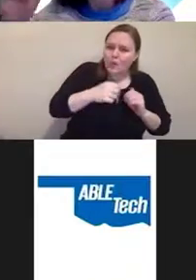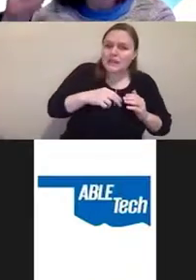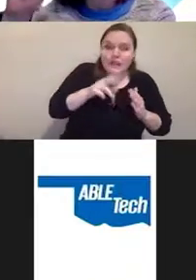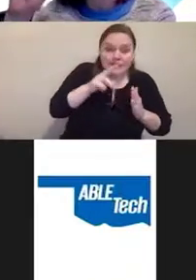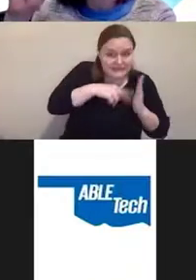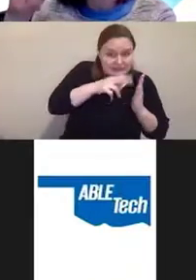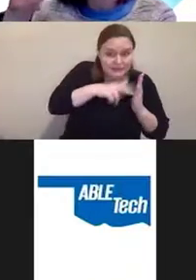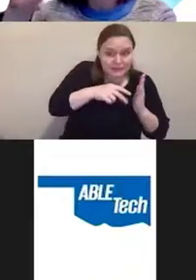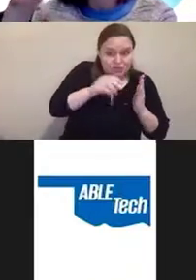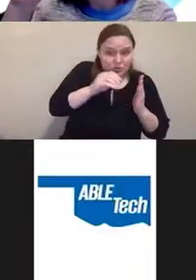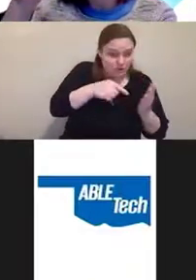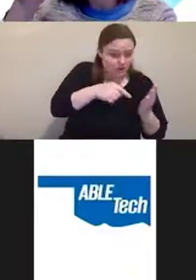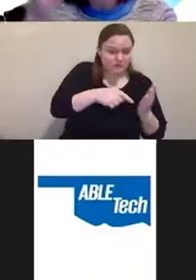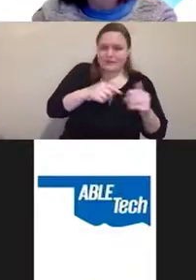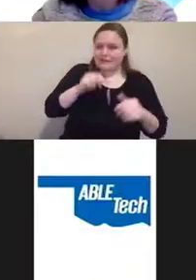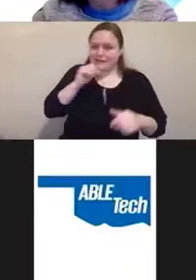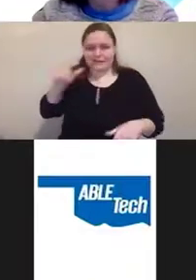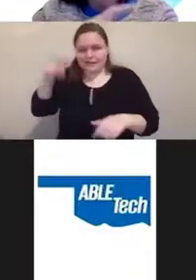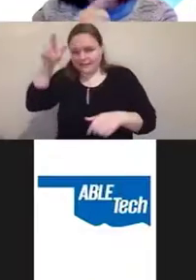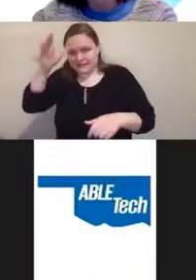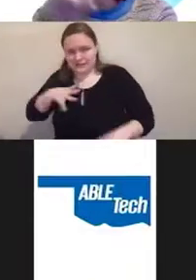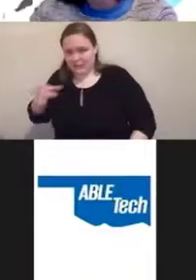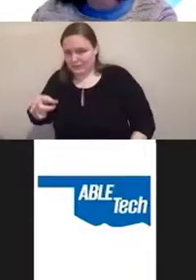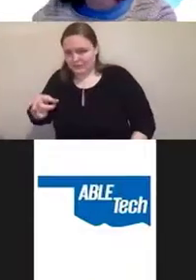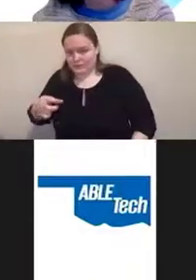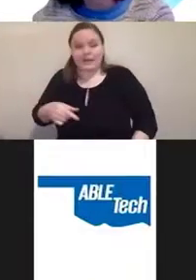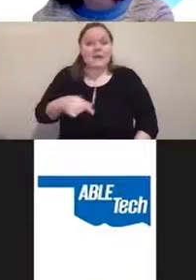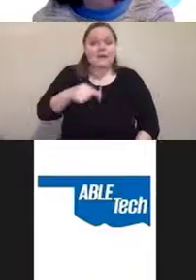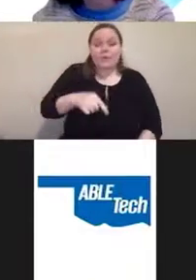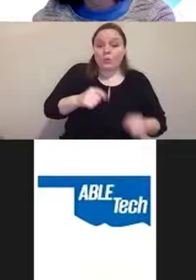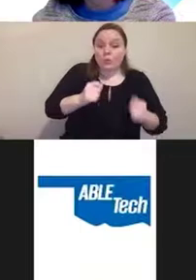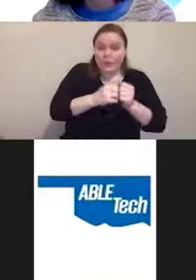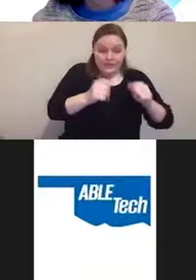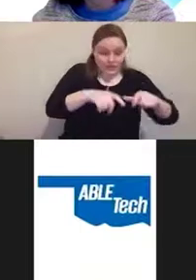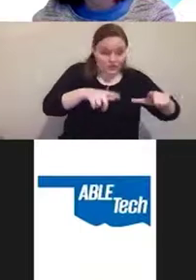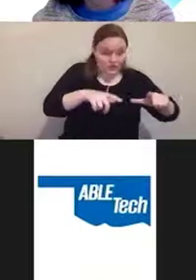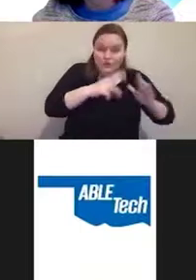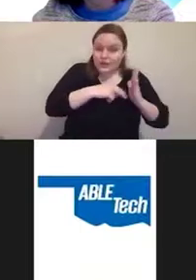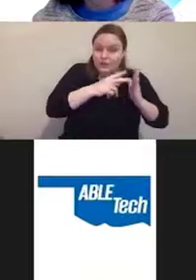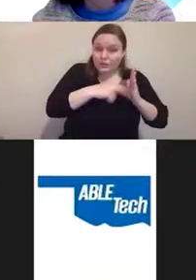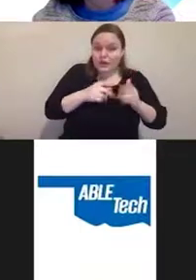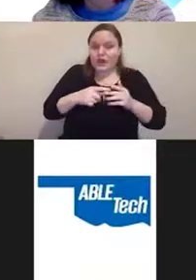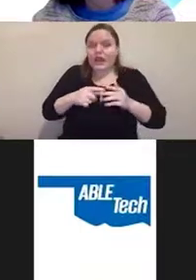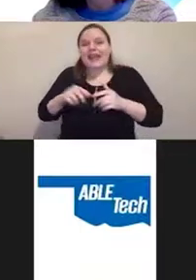And with his screen reader and his Braille note taker simultaneously,